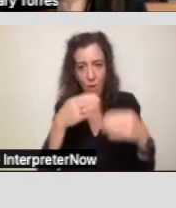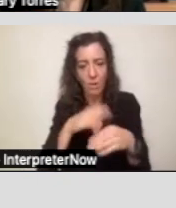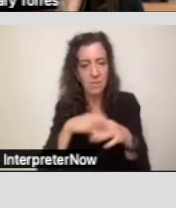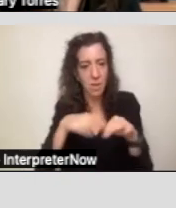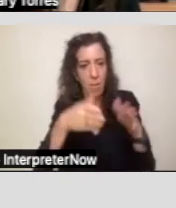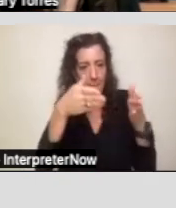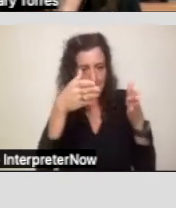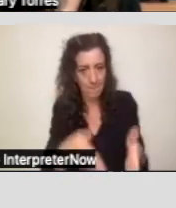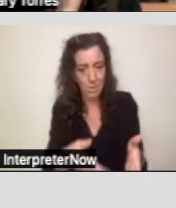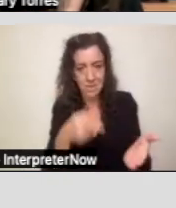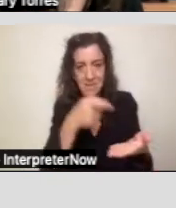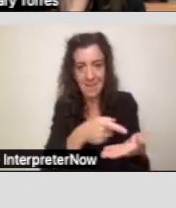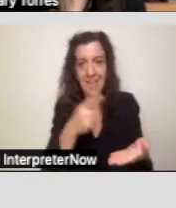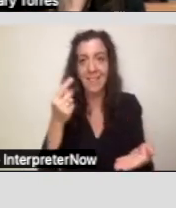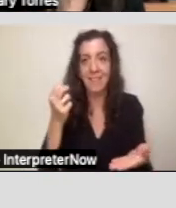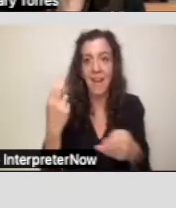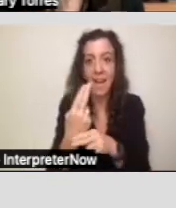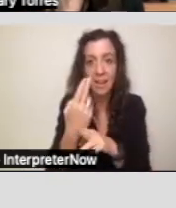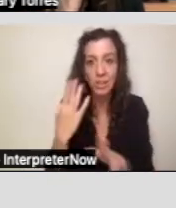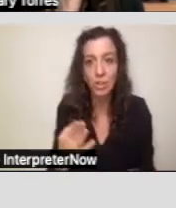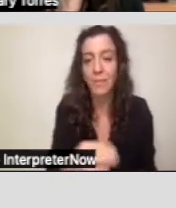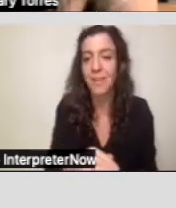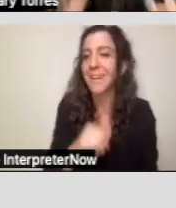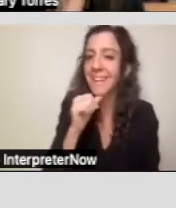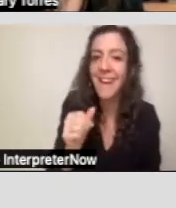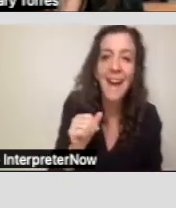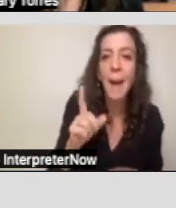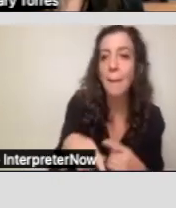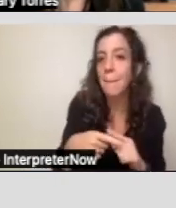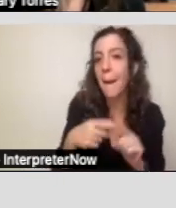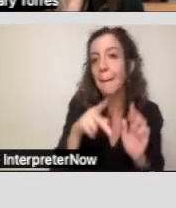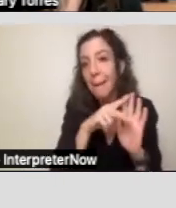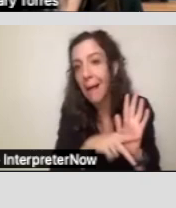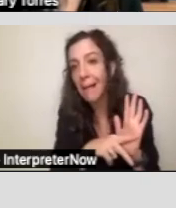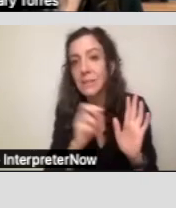And our focus is not the policies or anything, other factors.